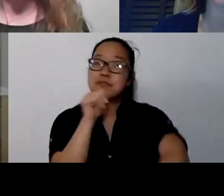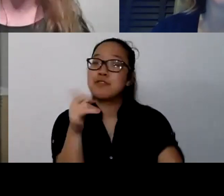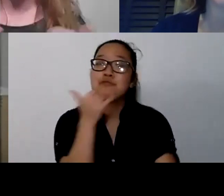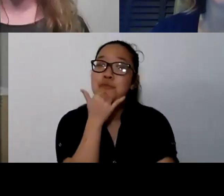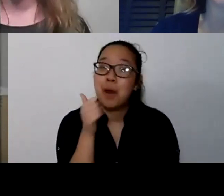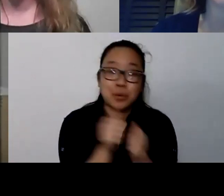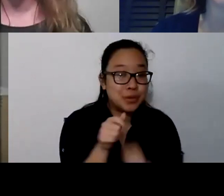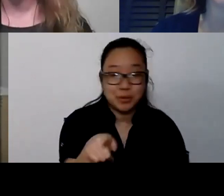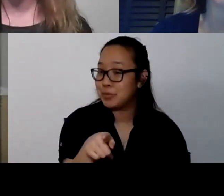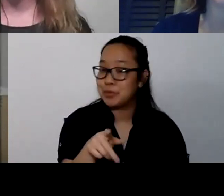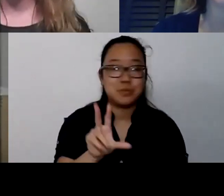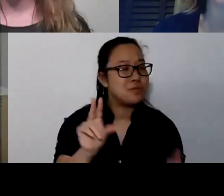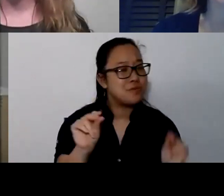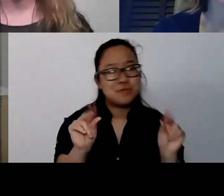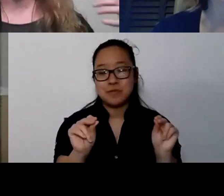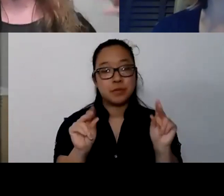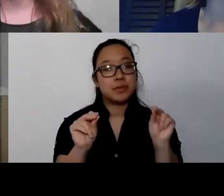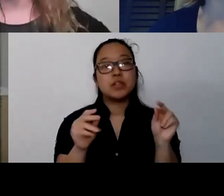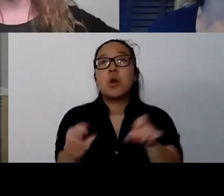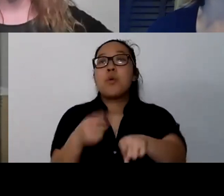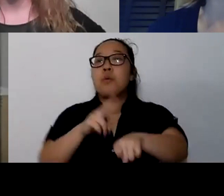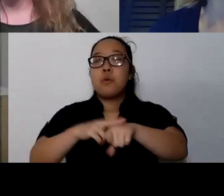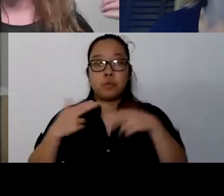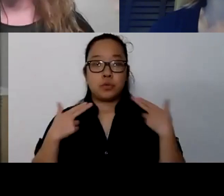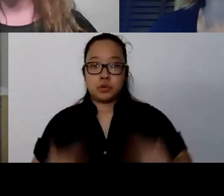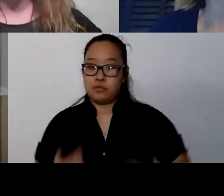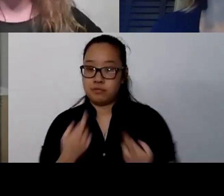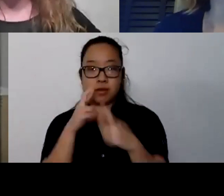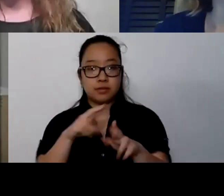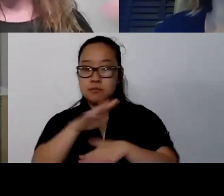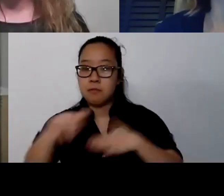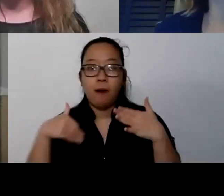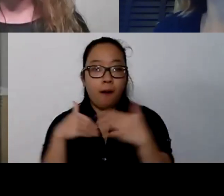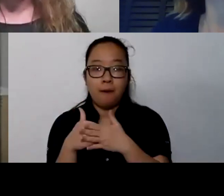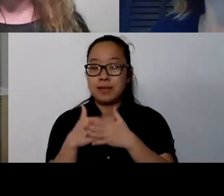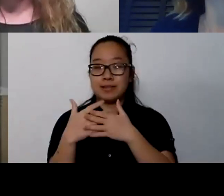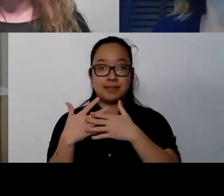You're having a normal human response to all of these external factors that are coming into play